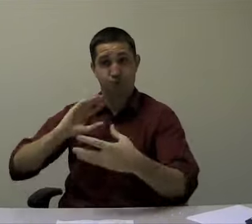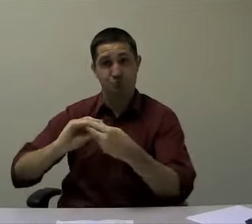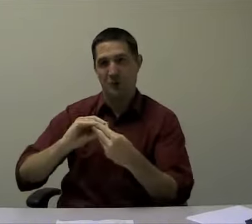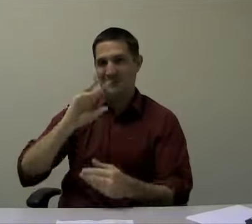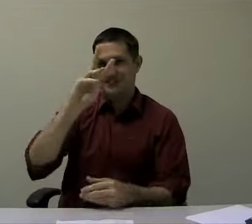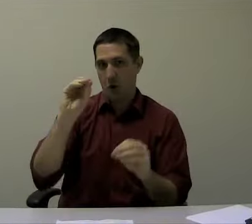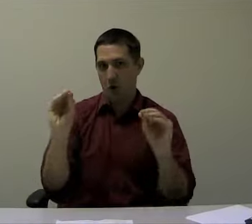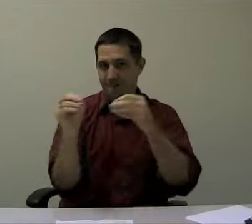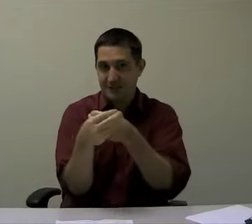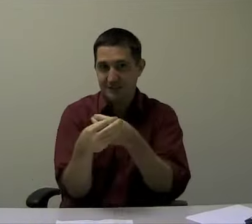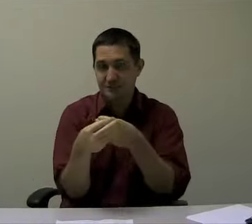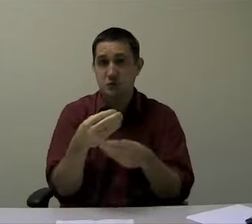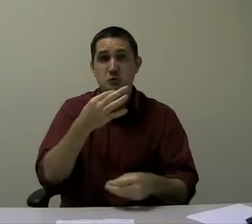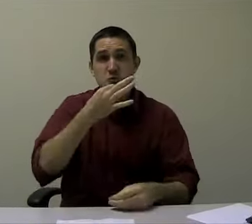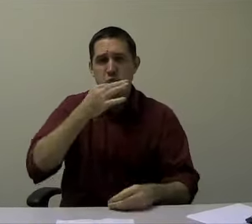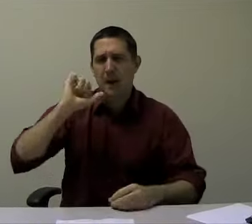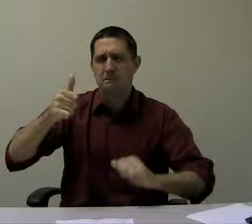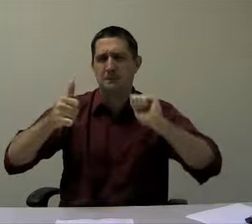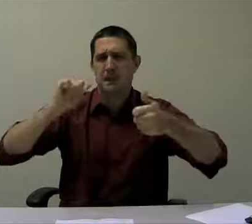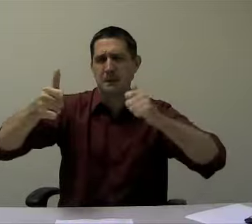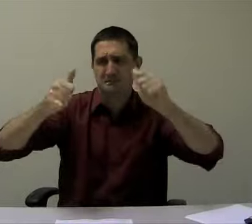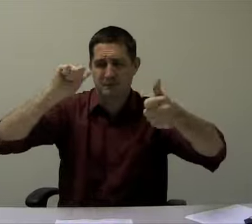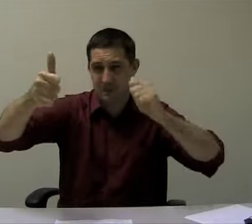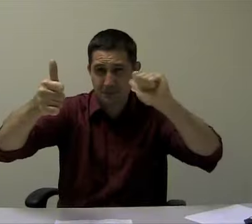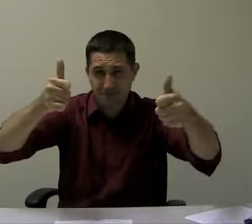We have 6 offices and are still growing.